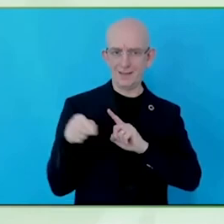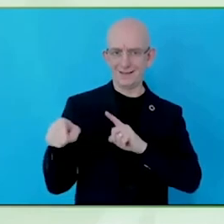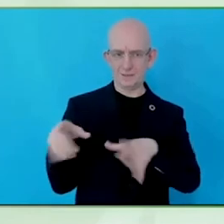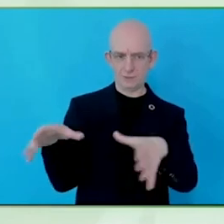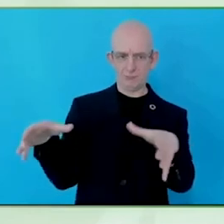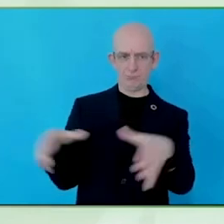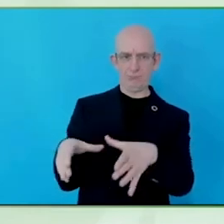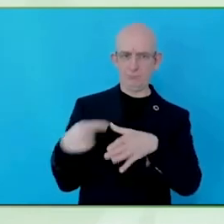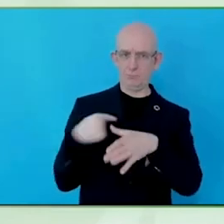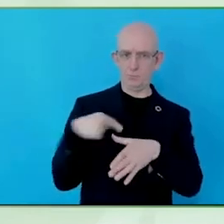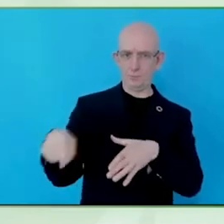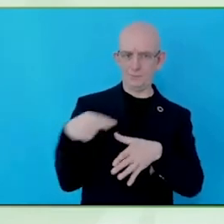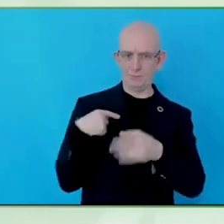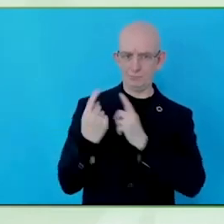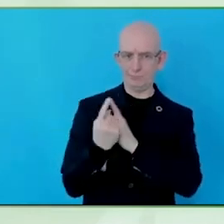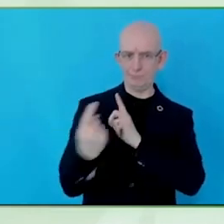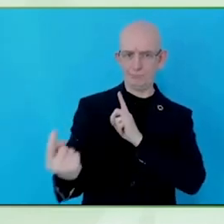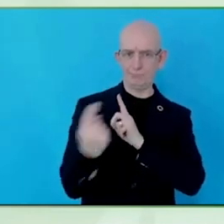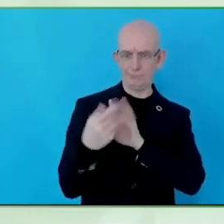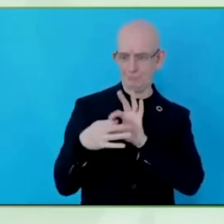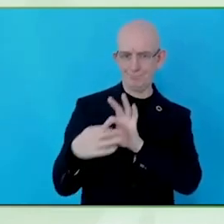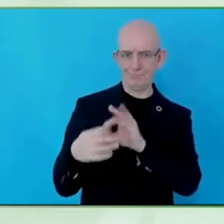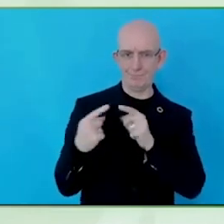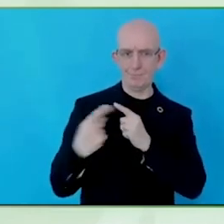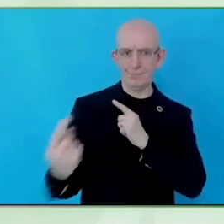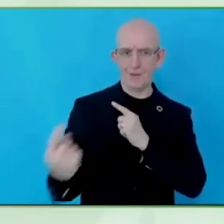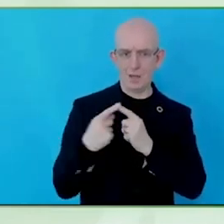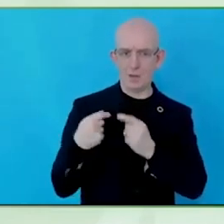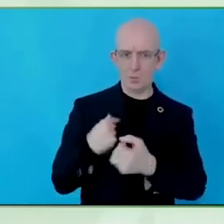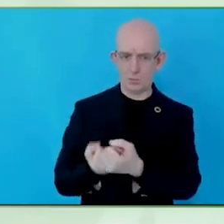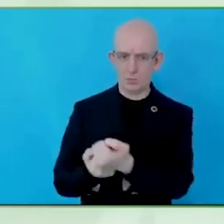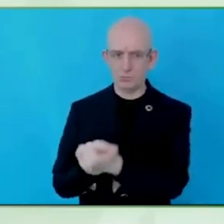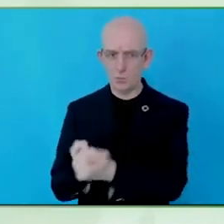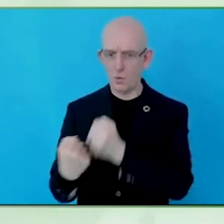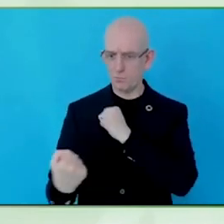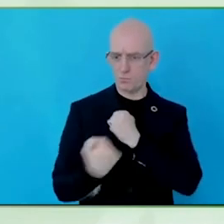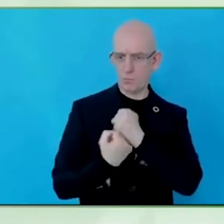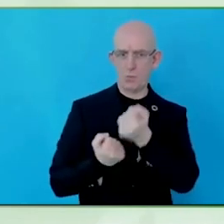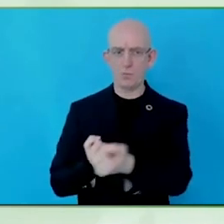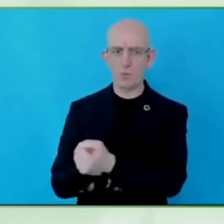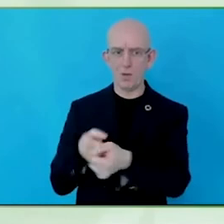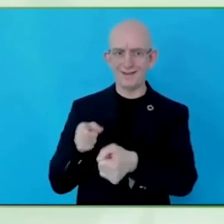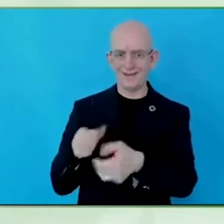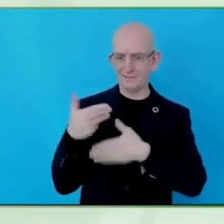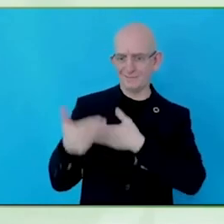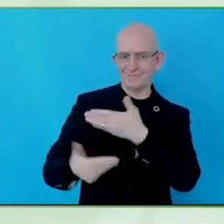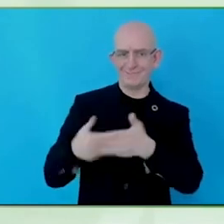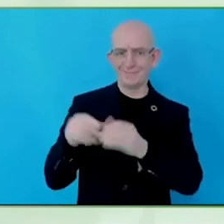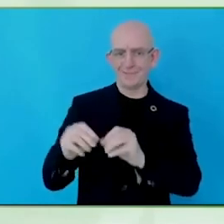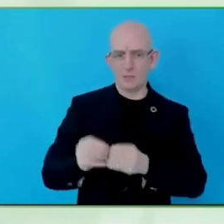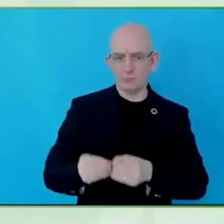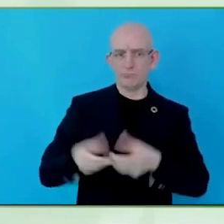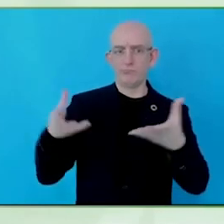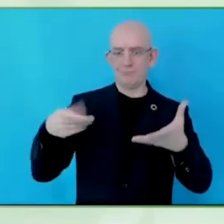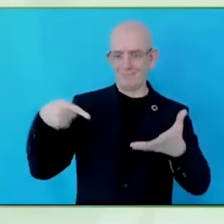conversation a number of years ago, he being the very intelligent man he has had a very similar idea, when I wanted to create connection